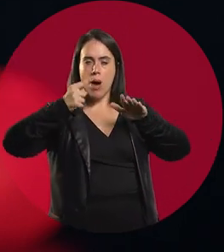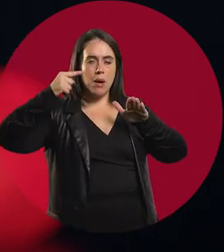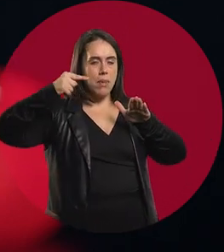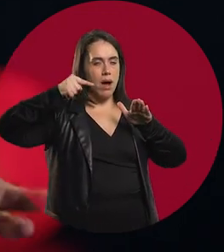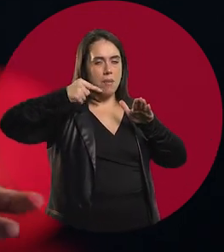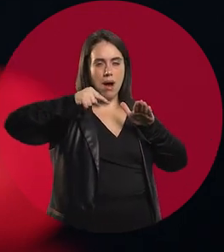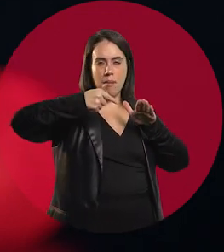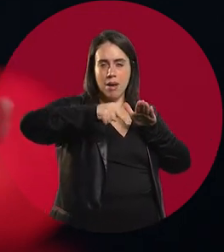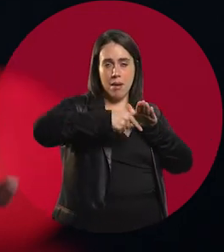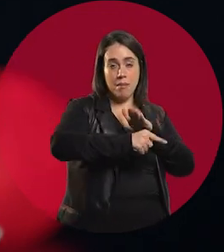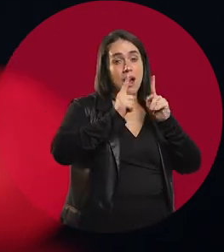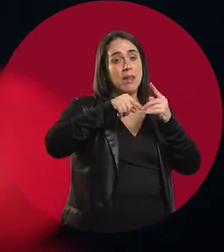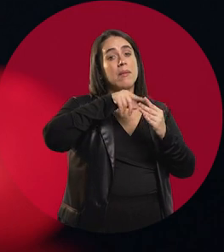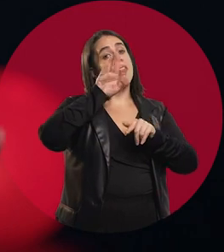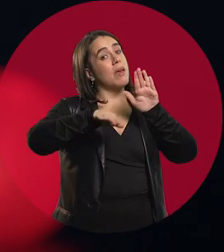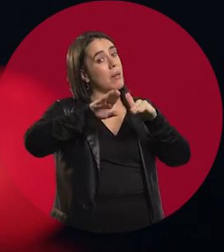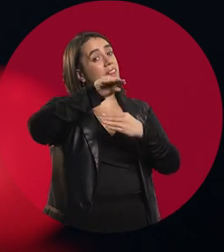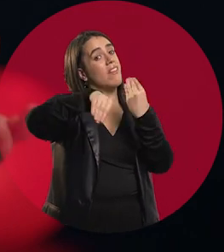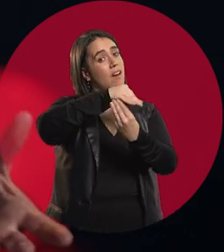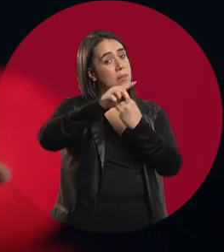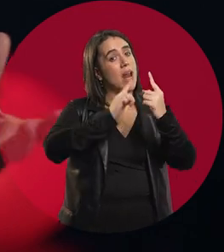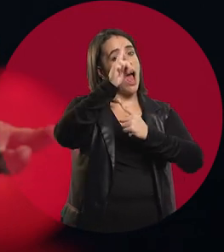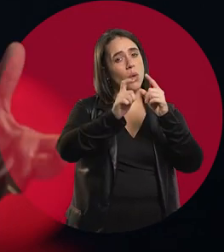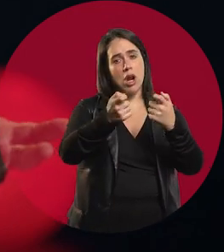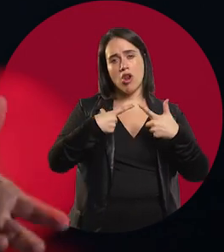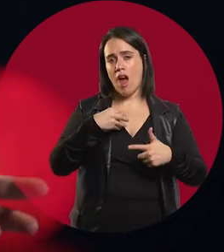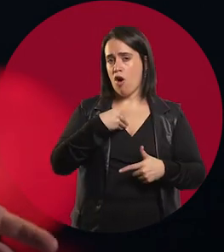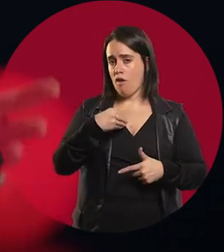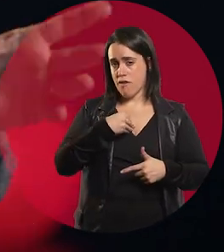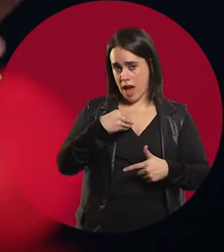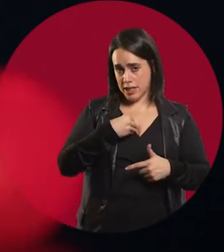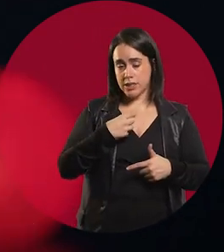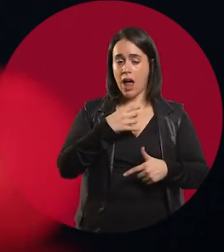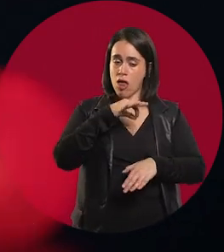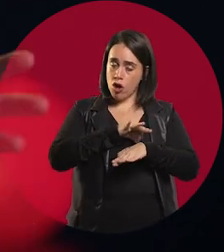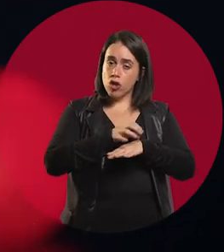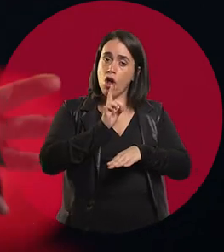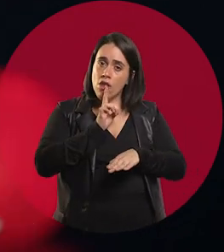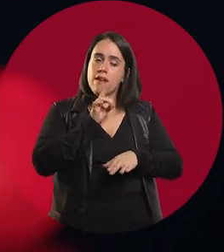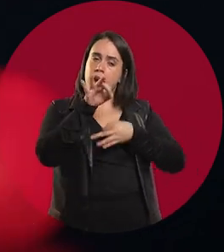the confidence of the parents grows with the feedback you give them. "Calm down, everything is fine". You show them things.